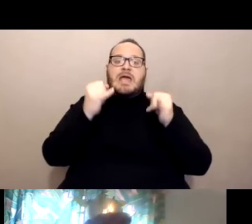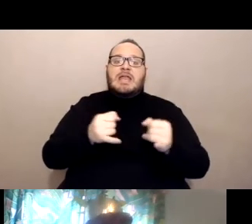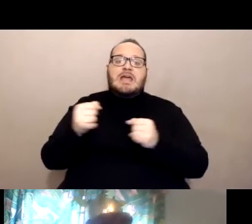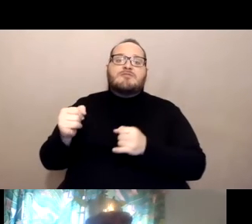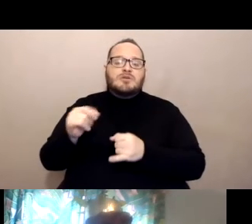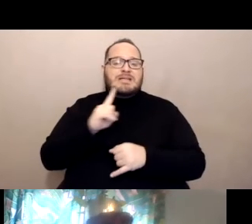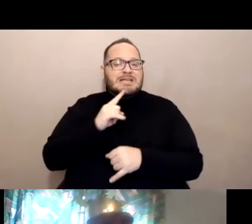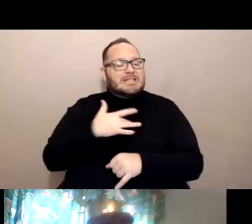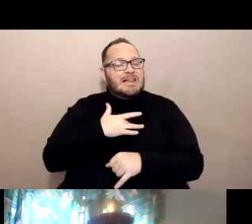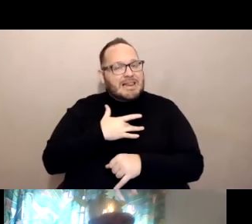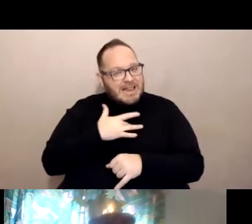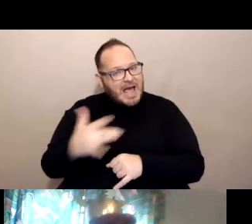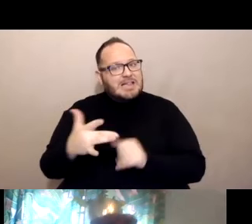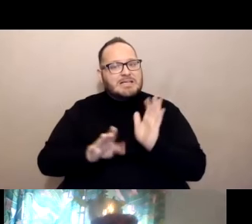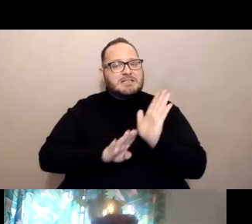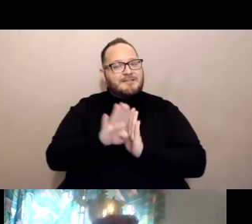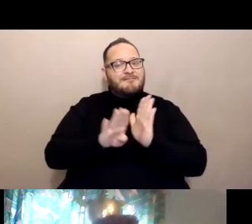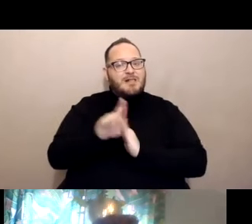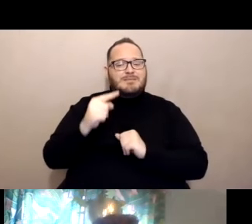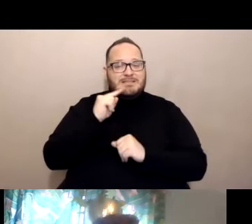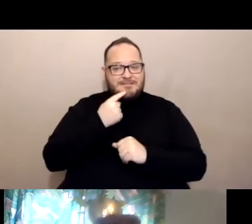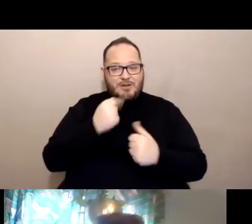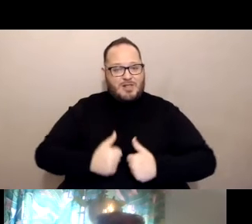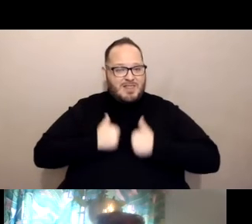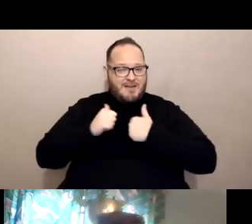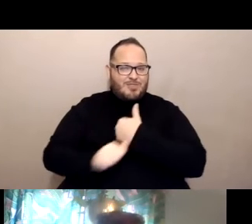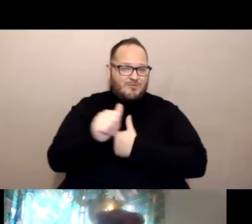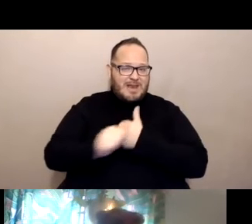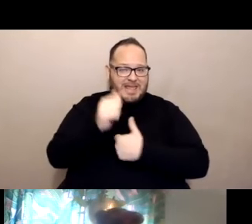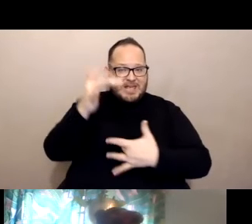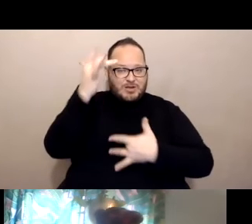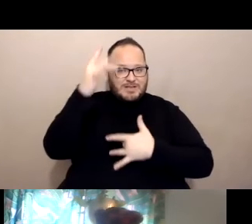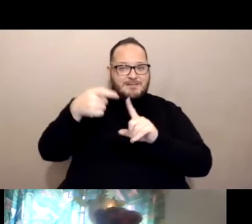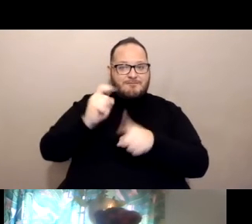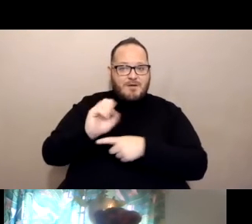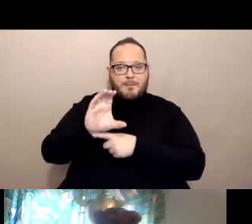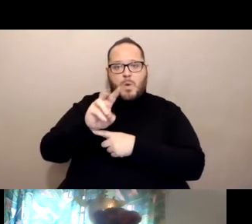severe life-threatening illness or death from a COVID-19 infection.